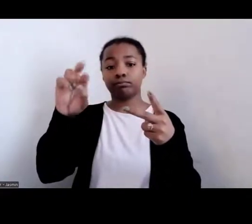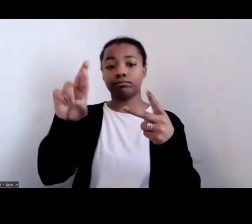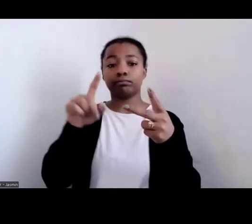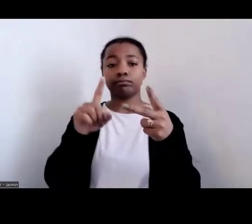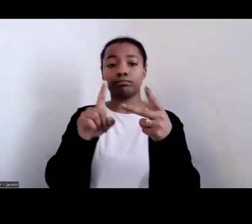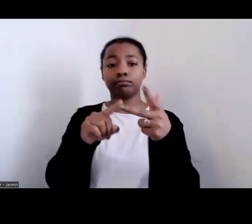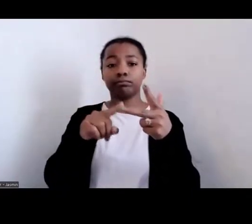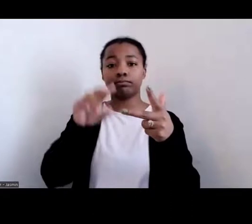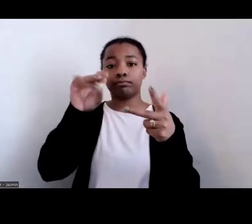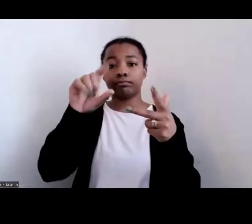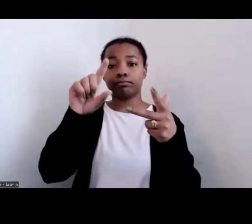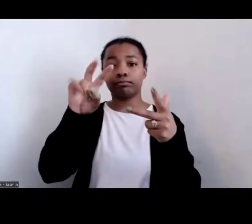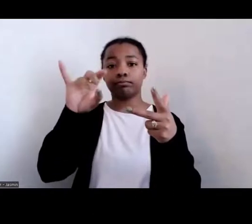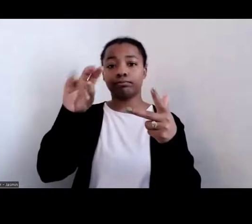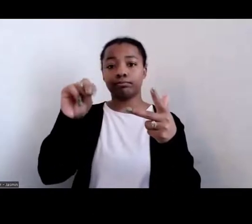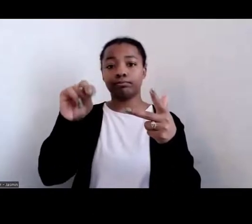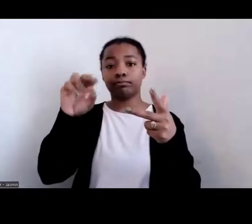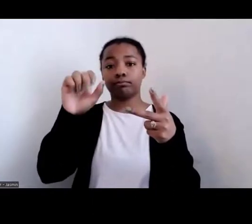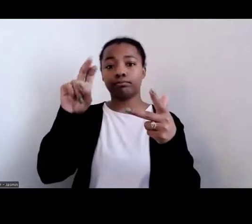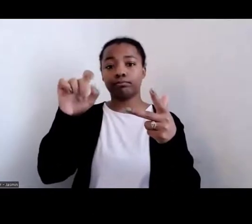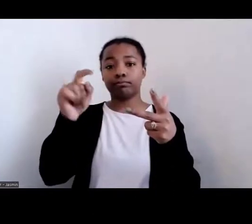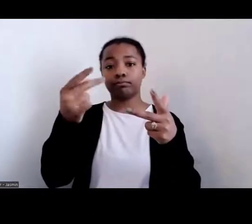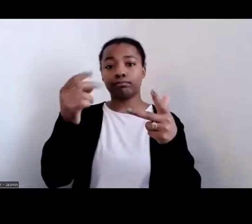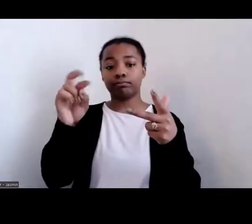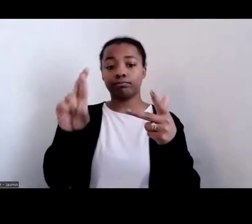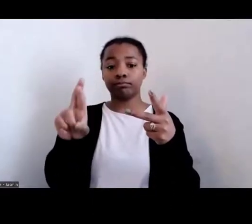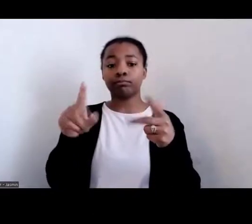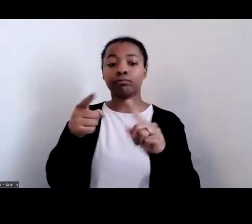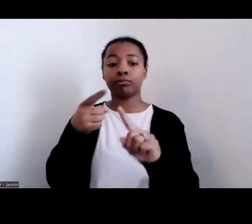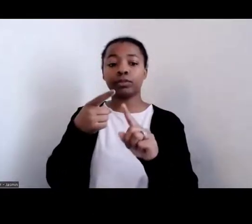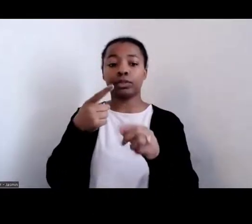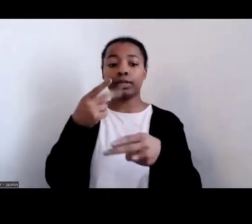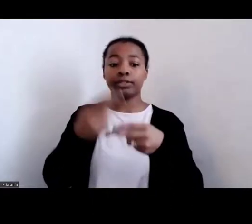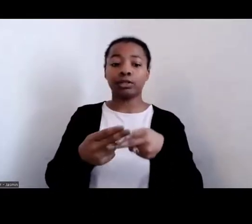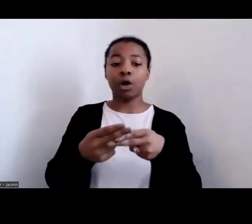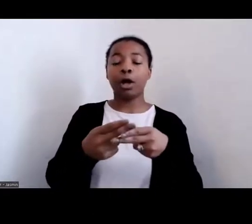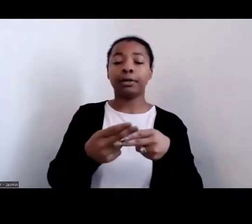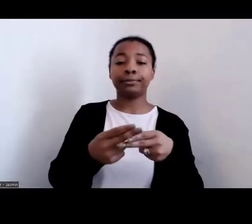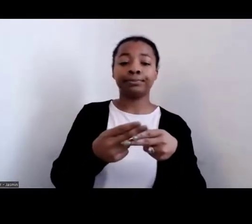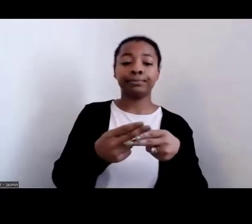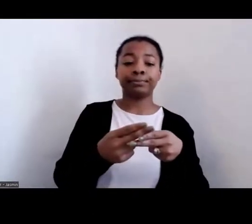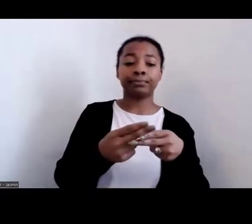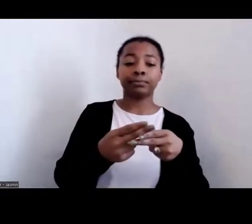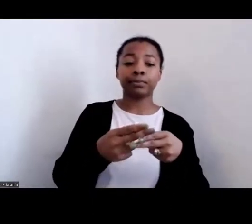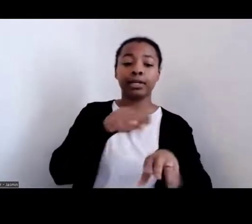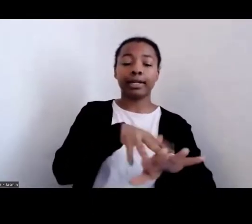resilience: From 1619 to COVID‑19." And it's a very,